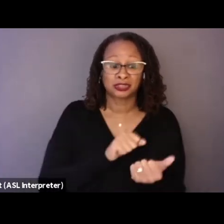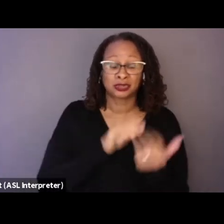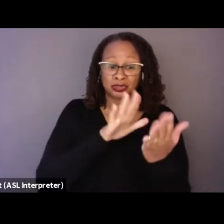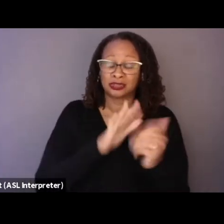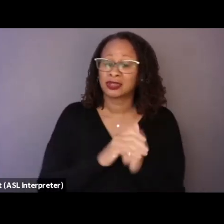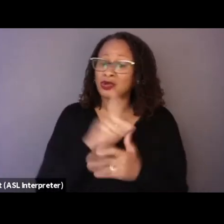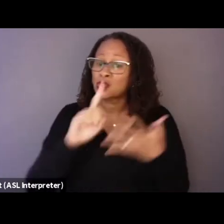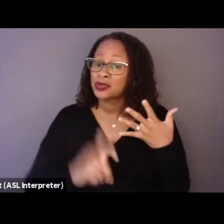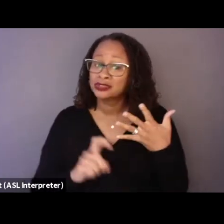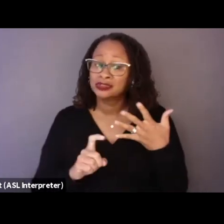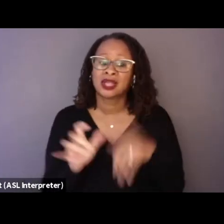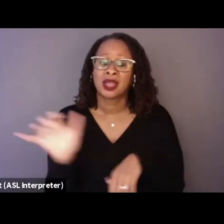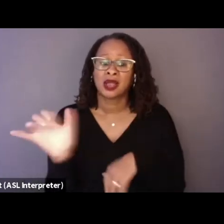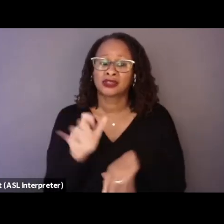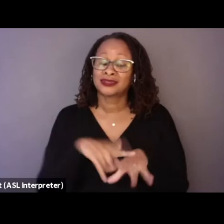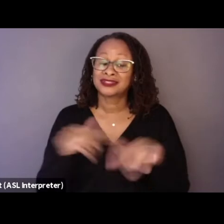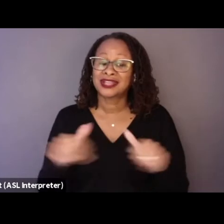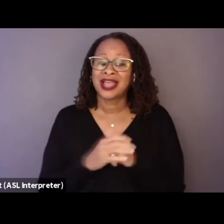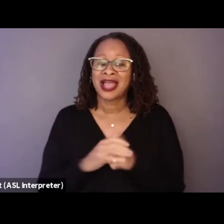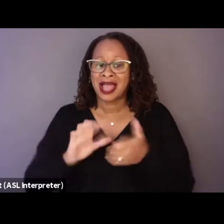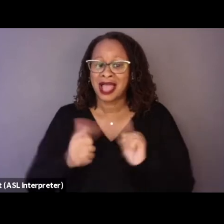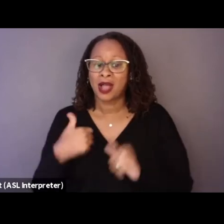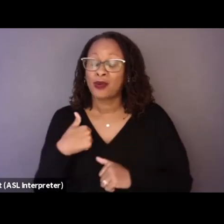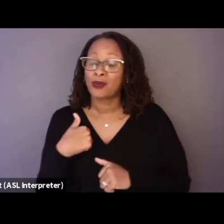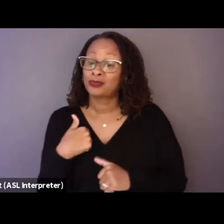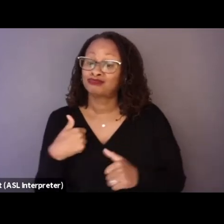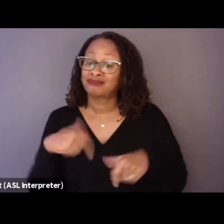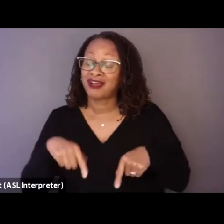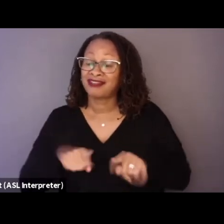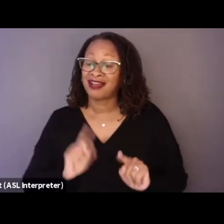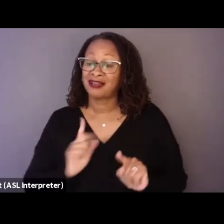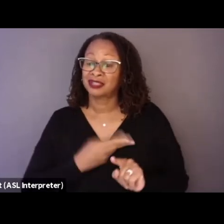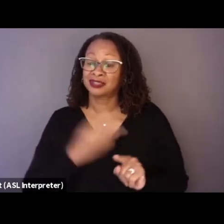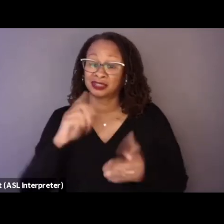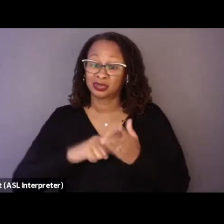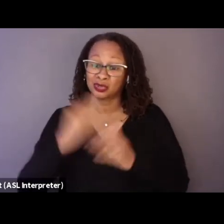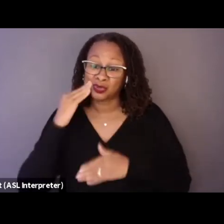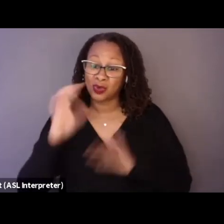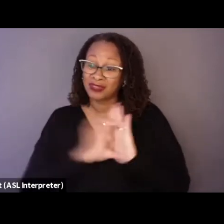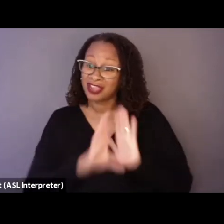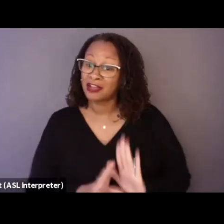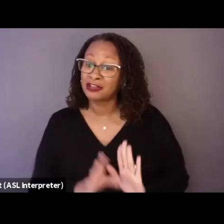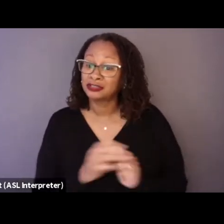as well as, the way in which it allows us to get to know the characters of police officers